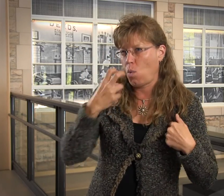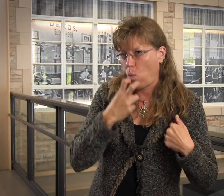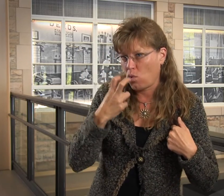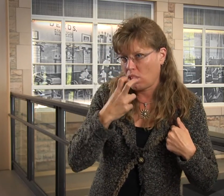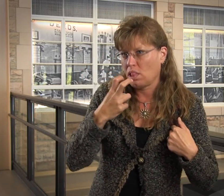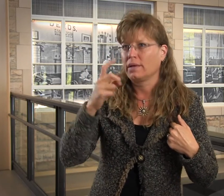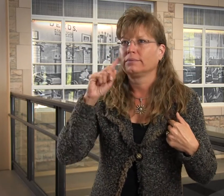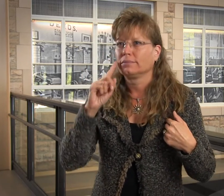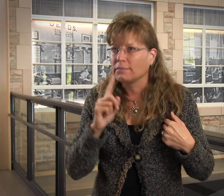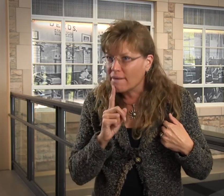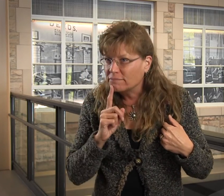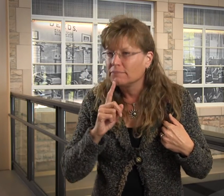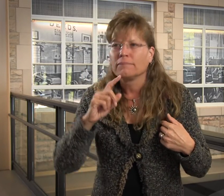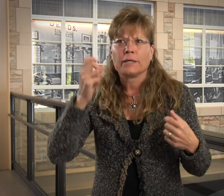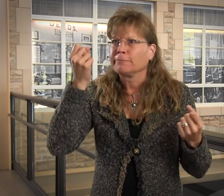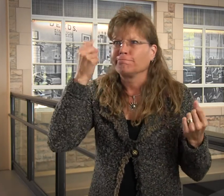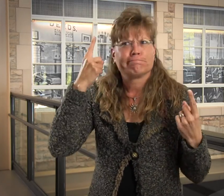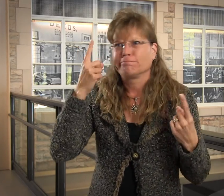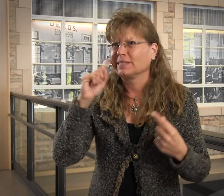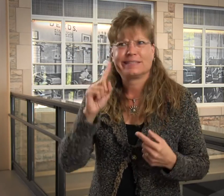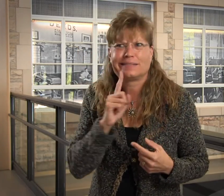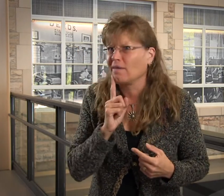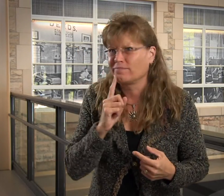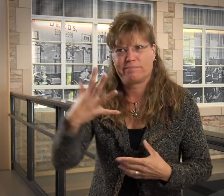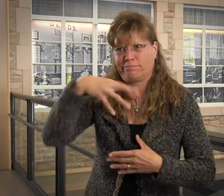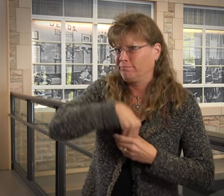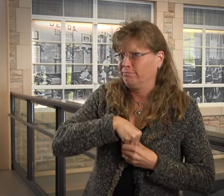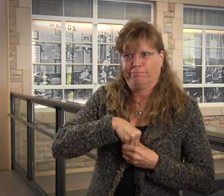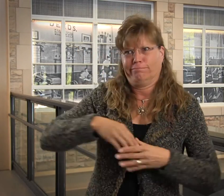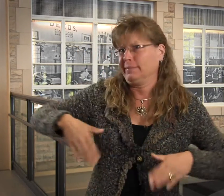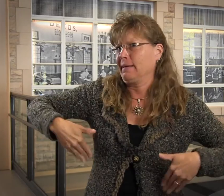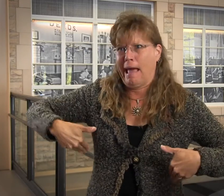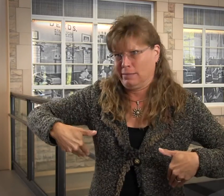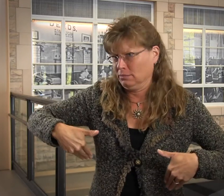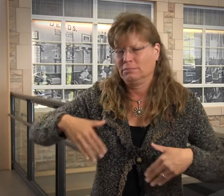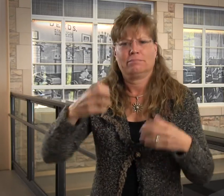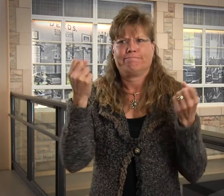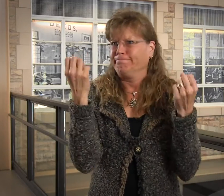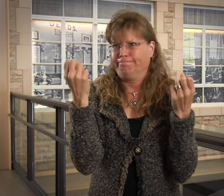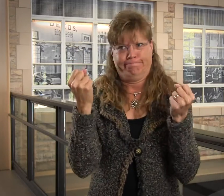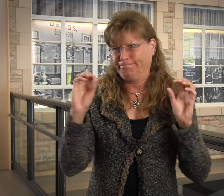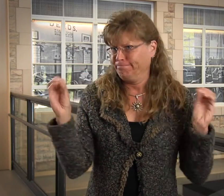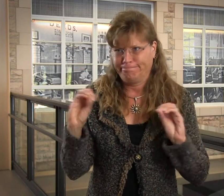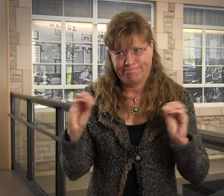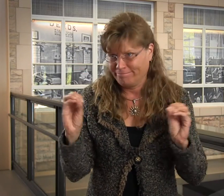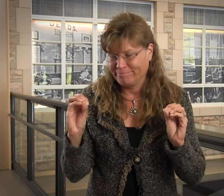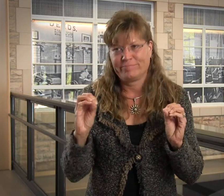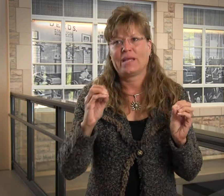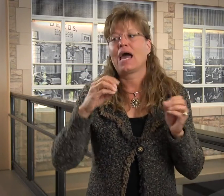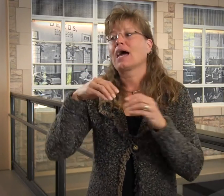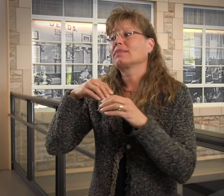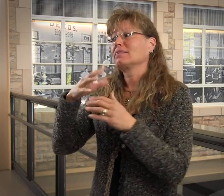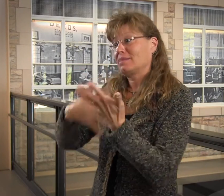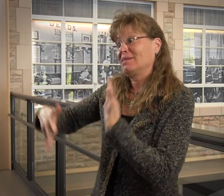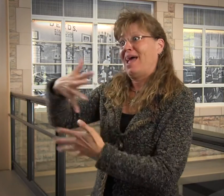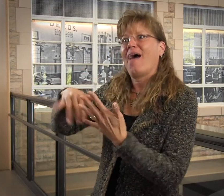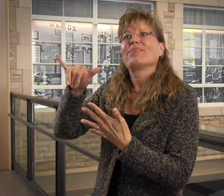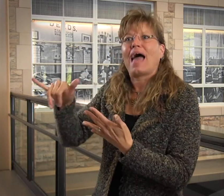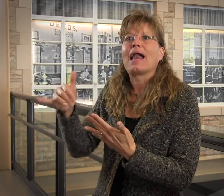As a Deaf person, who is oral, I didn't identify with Deafness yet. I didn't have that Deaf identity.